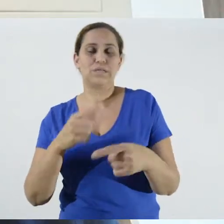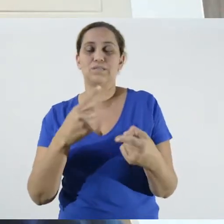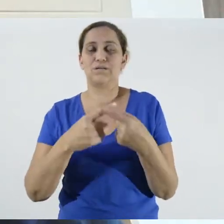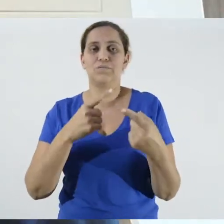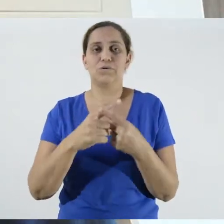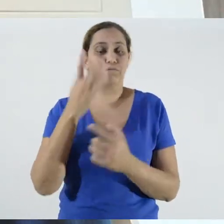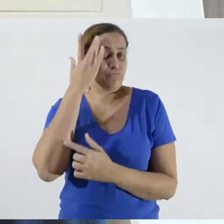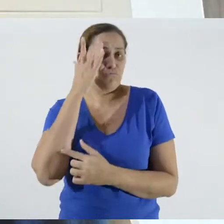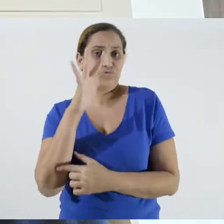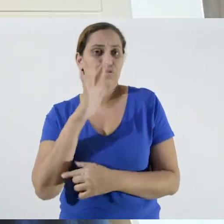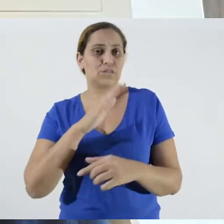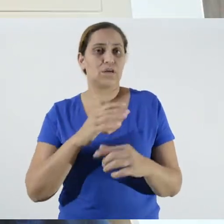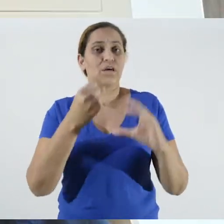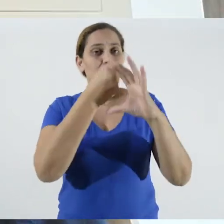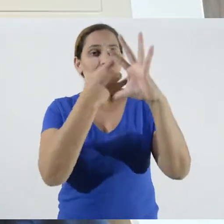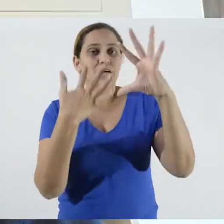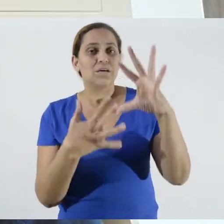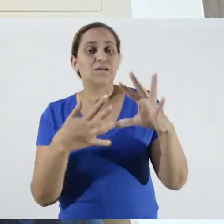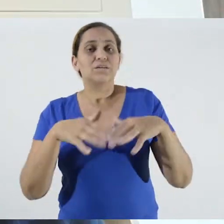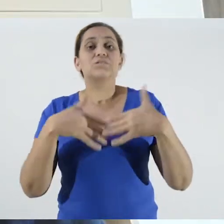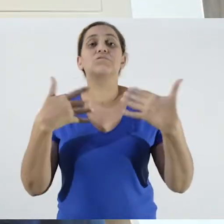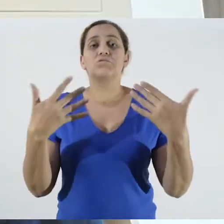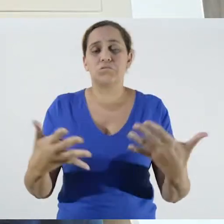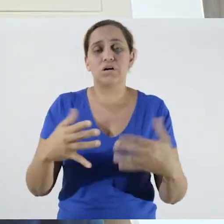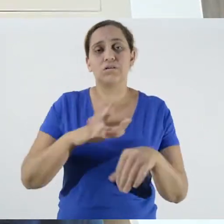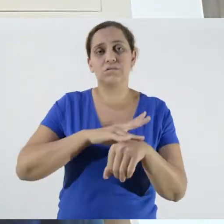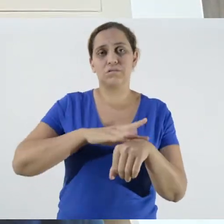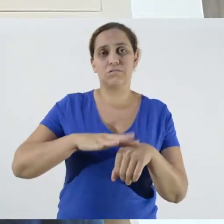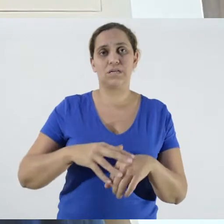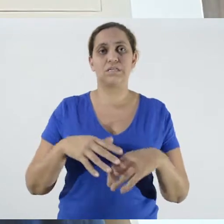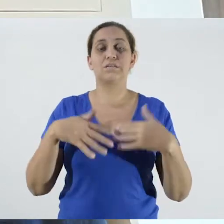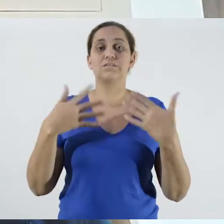So, it is very important at this point to bring quality information